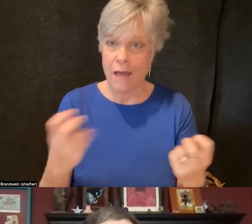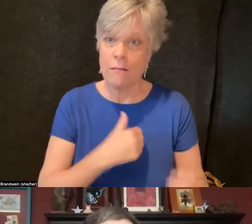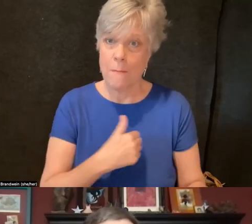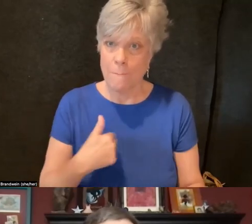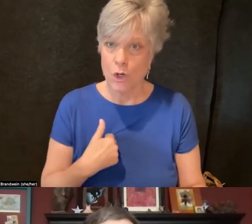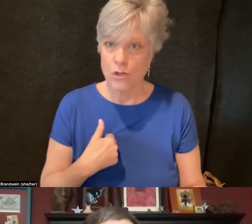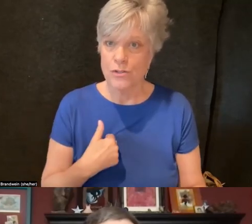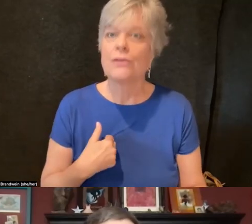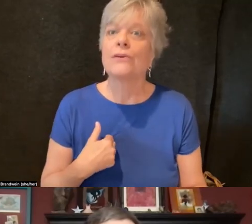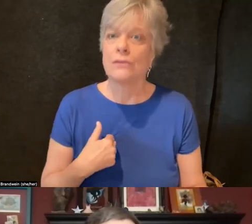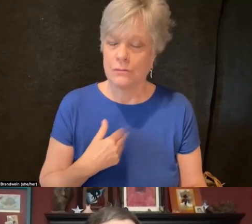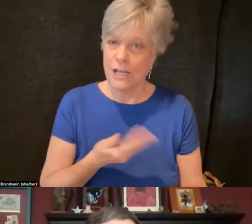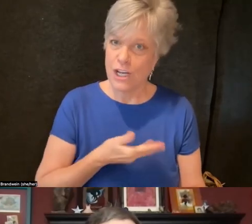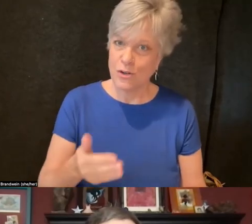in the order of Diane, then Ann.